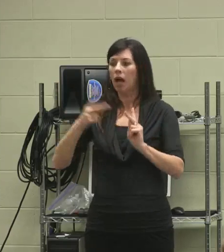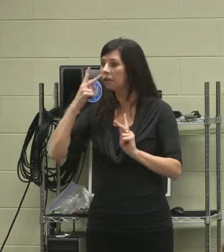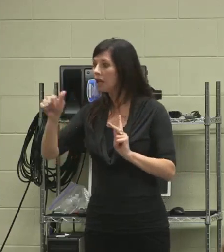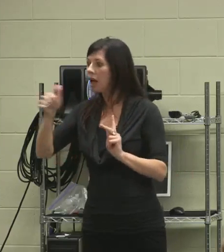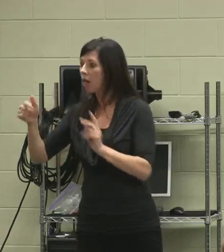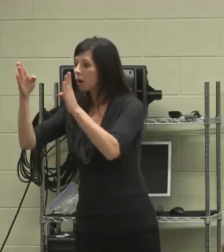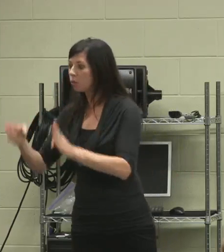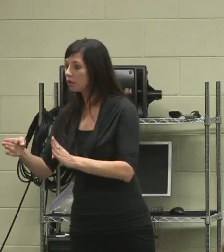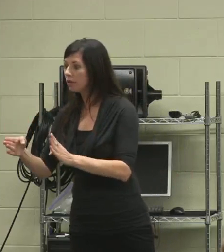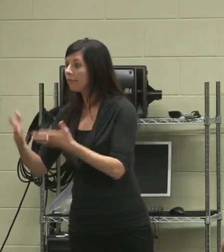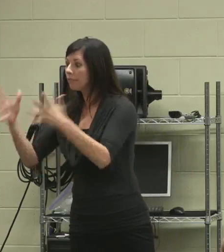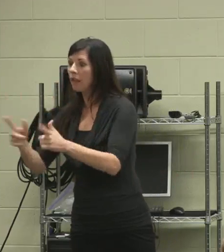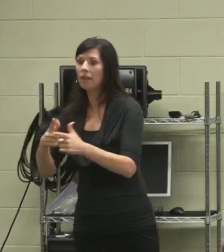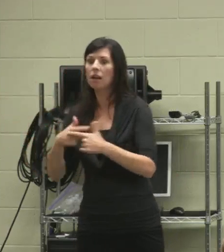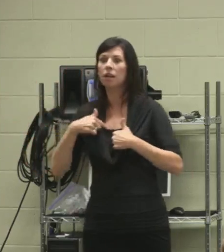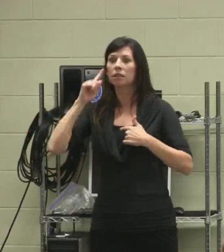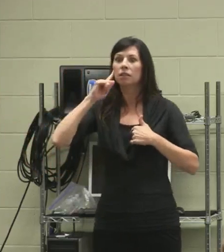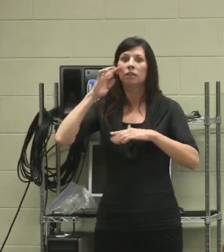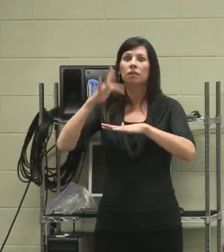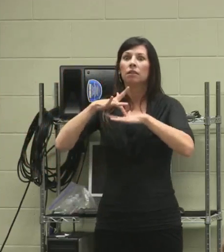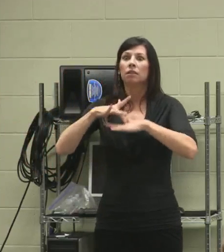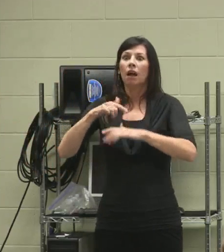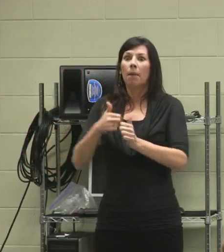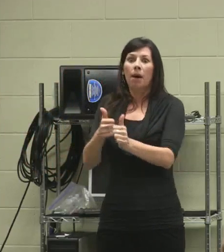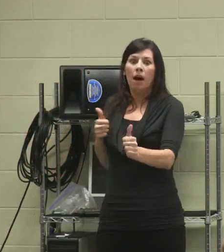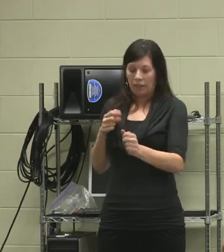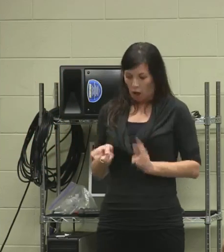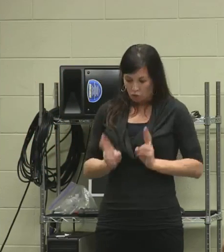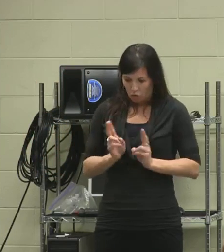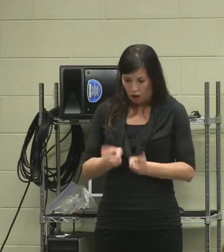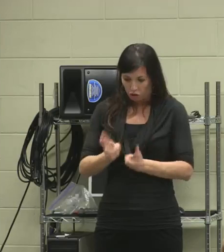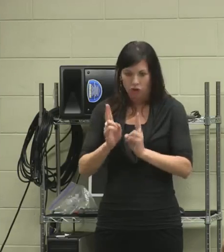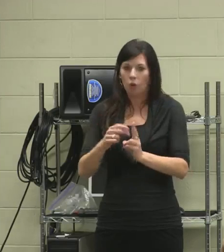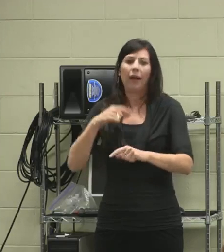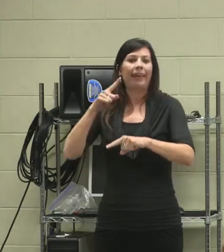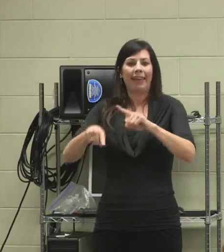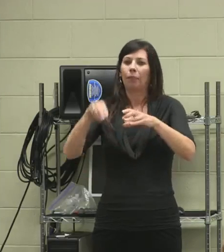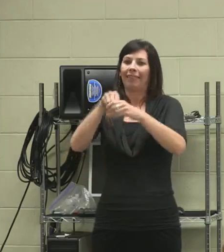"I'm immensely behind." So, I just rush without actually thinking through my work.